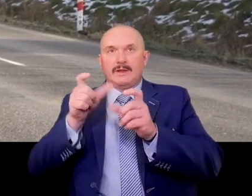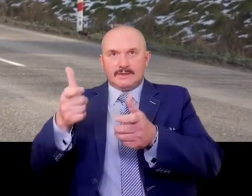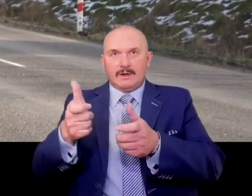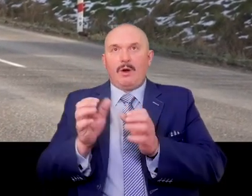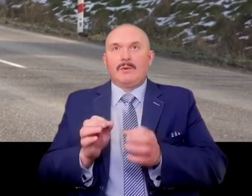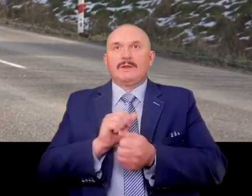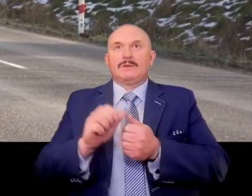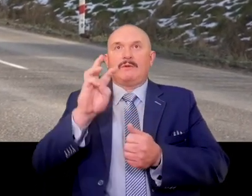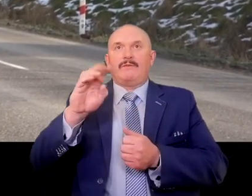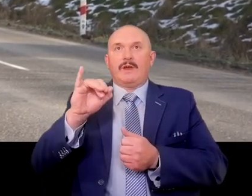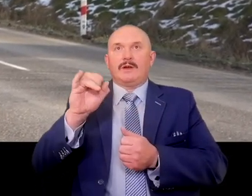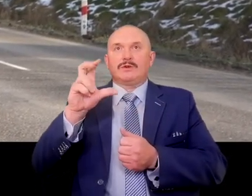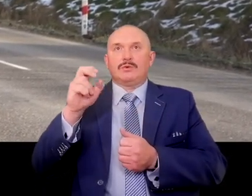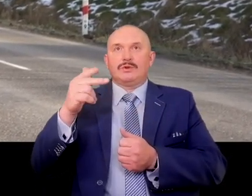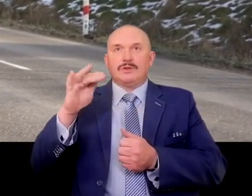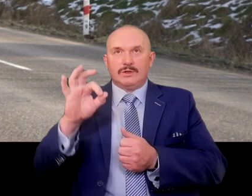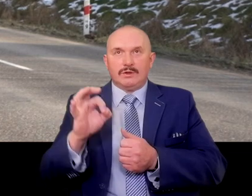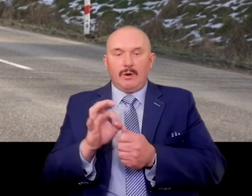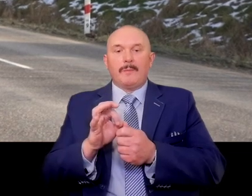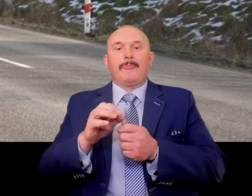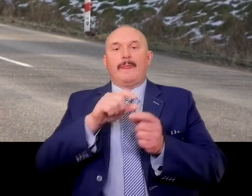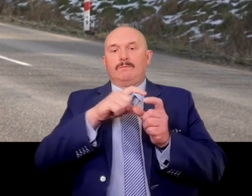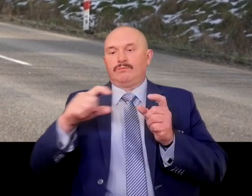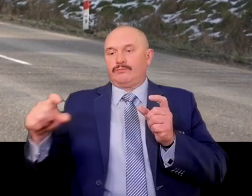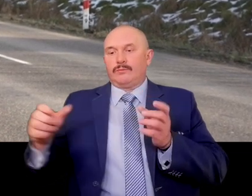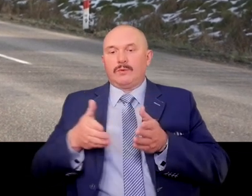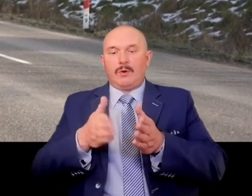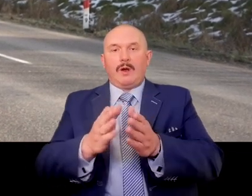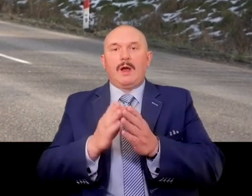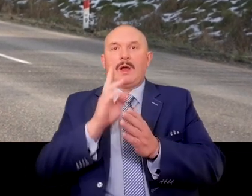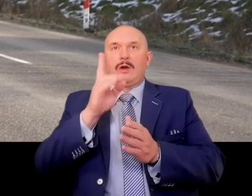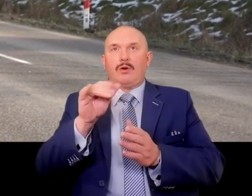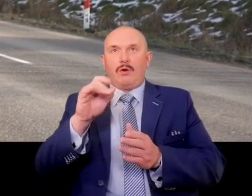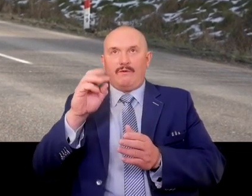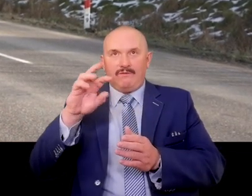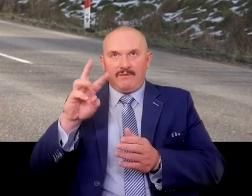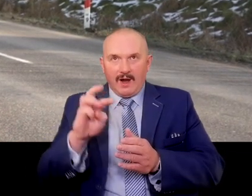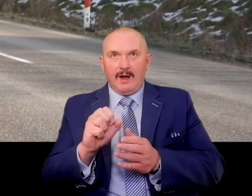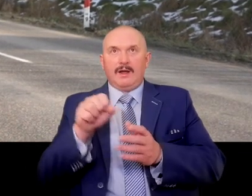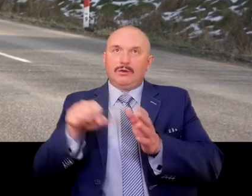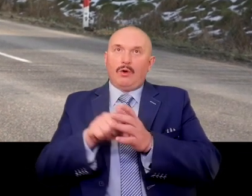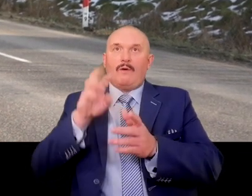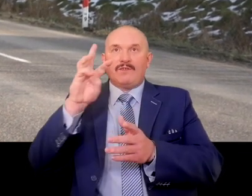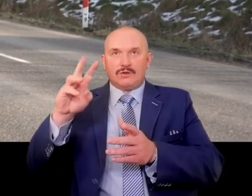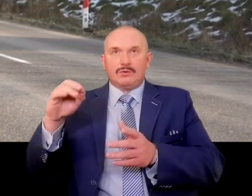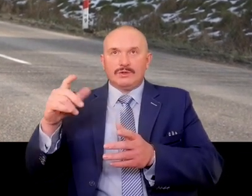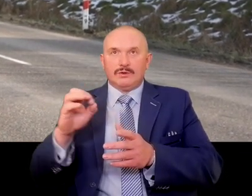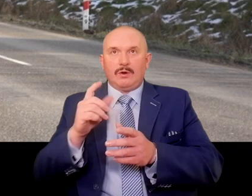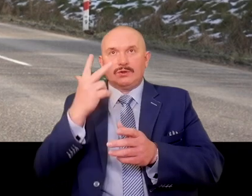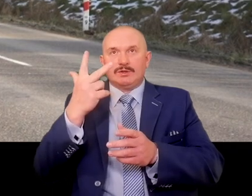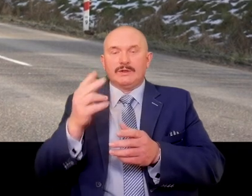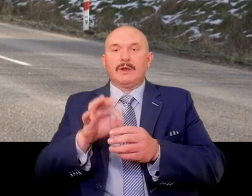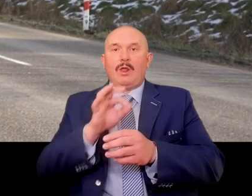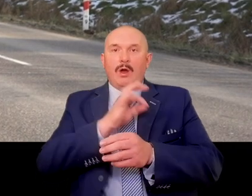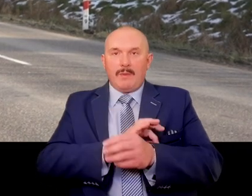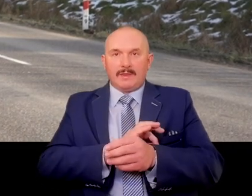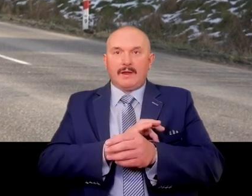by the road leading from Krokowa to Wierzchucin, about 3 km from the place of this former border.